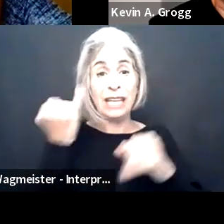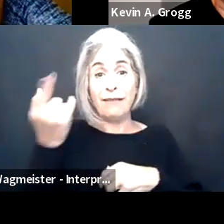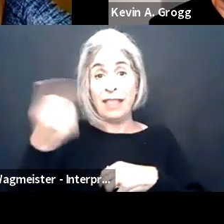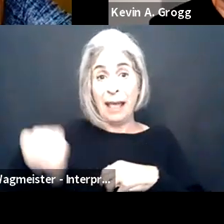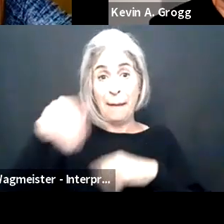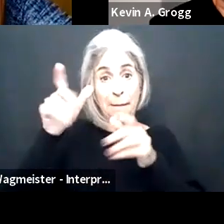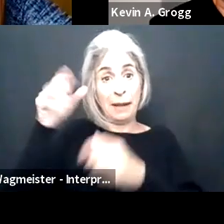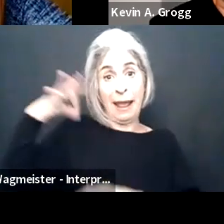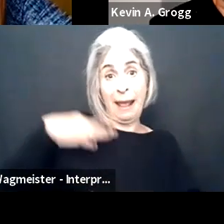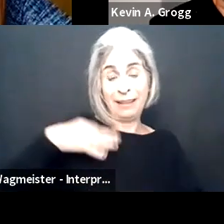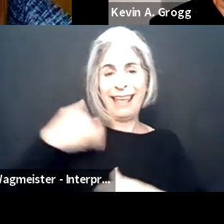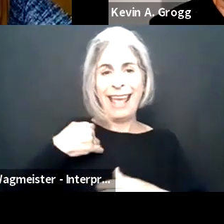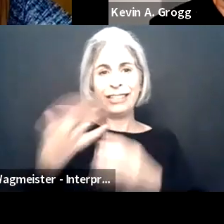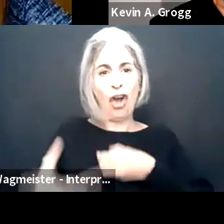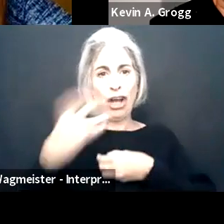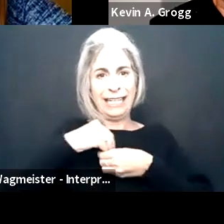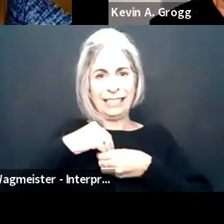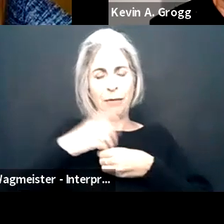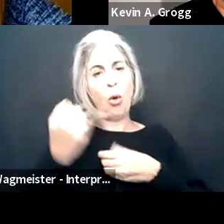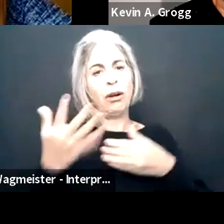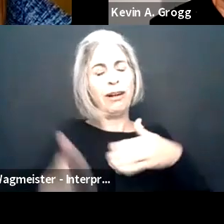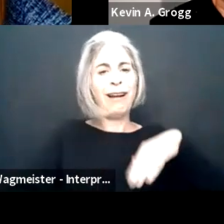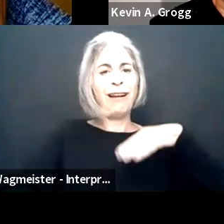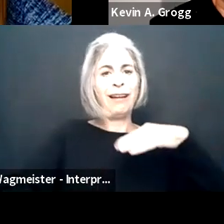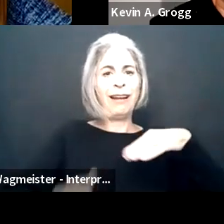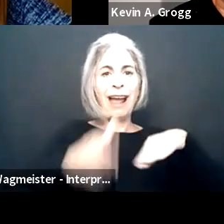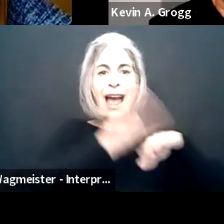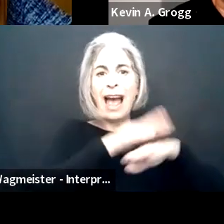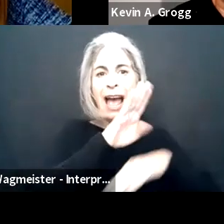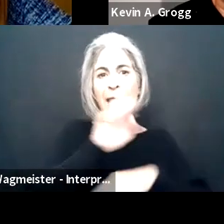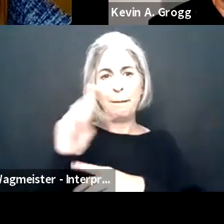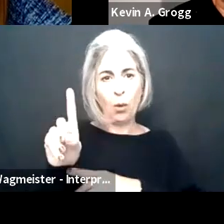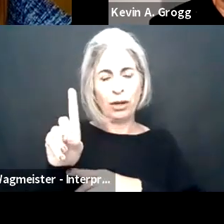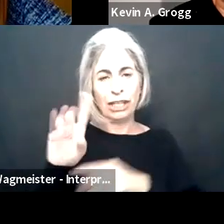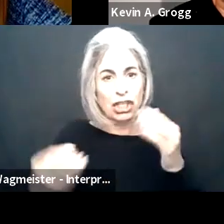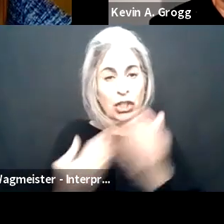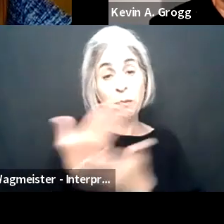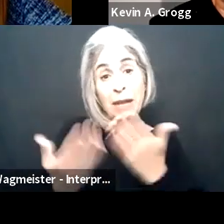with autism, right? Or our onboarding and training